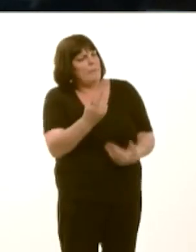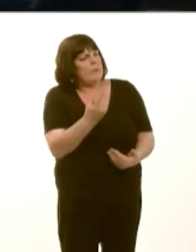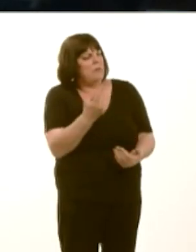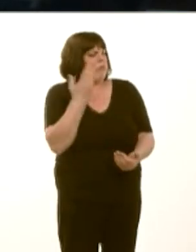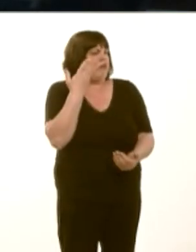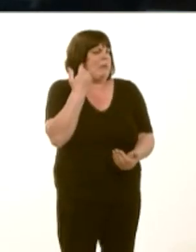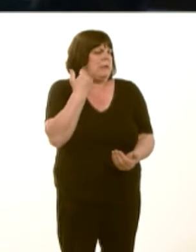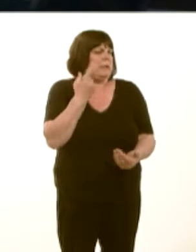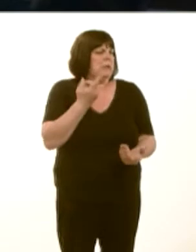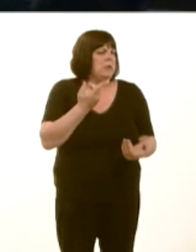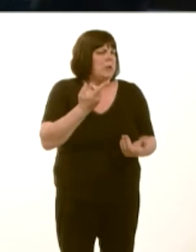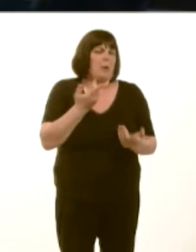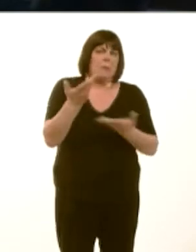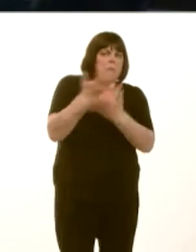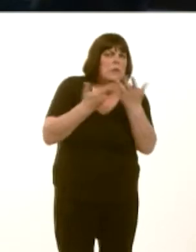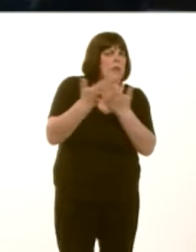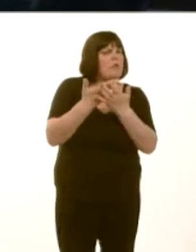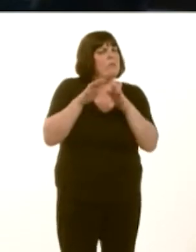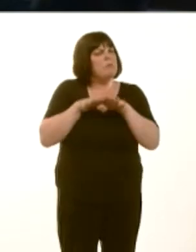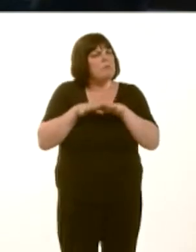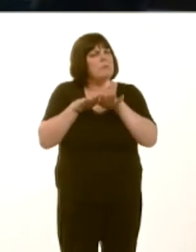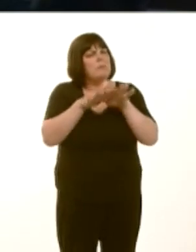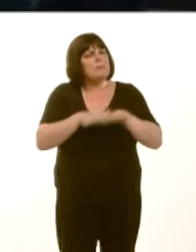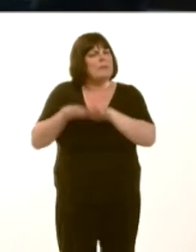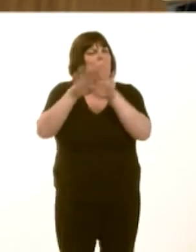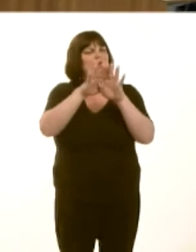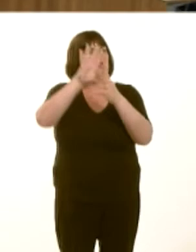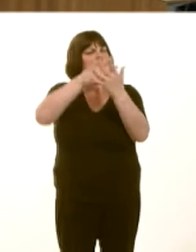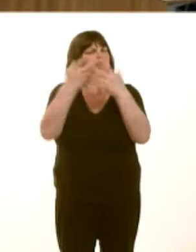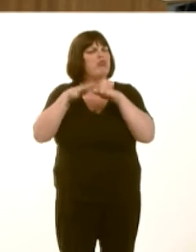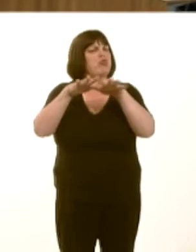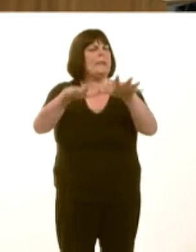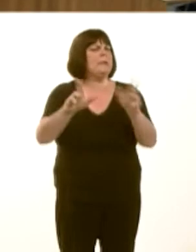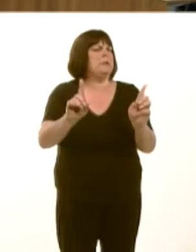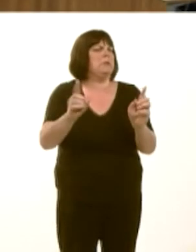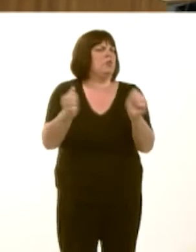had with the National Grid on the mid Wales connection project. Carwyn Jones: Well, of course, the matter, now, has been wrapped up by the Department